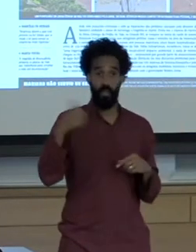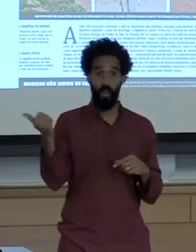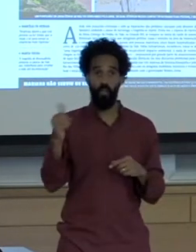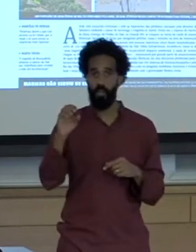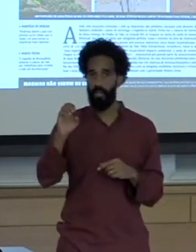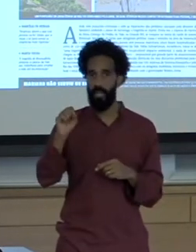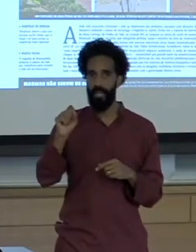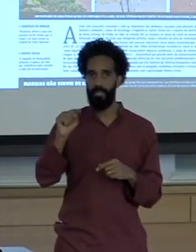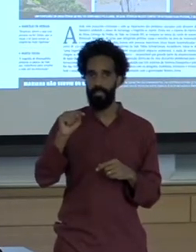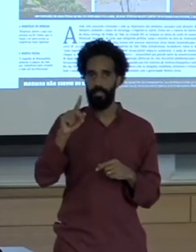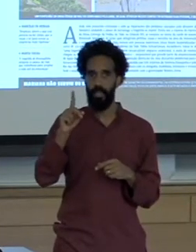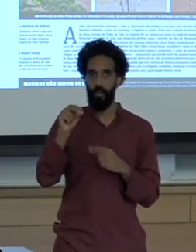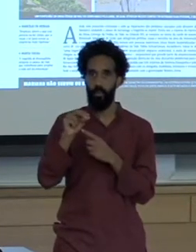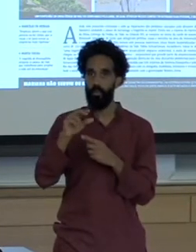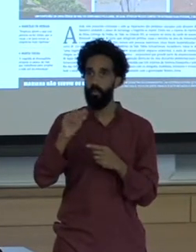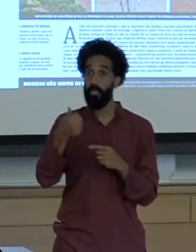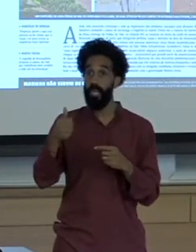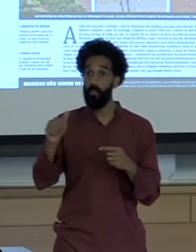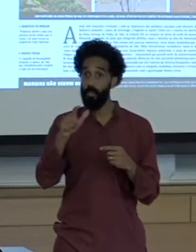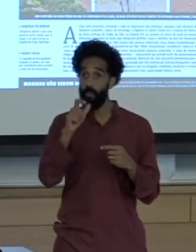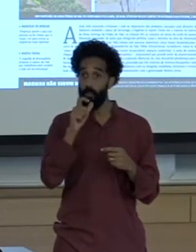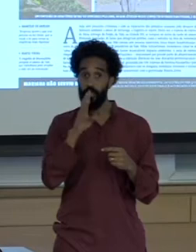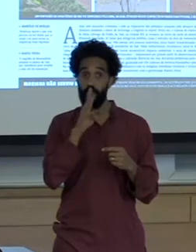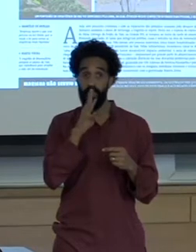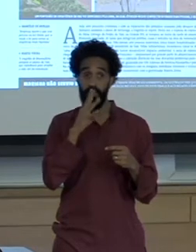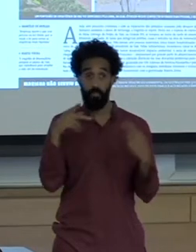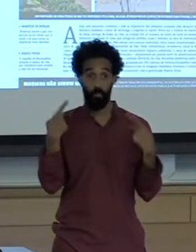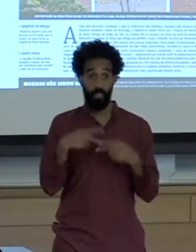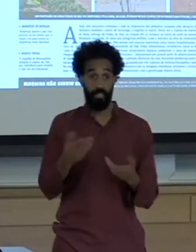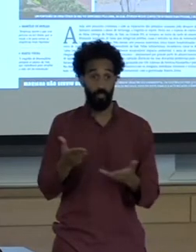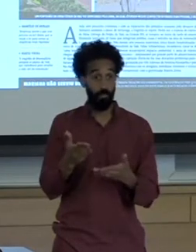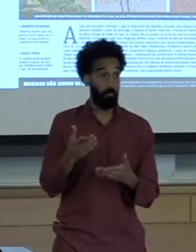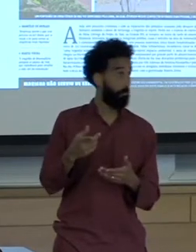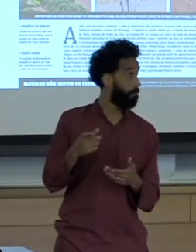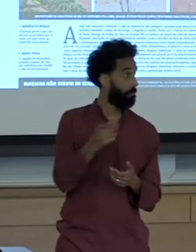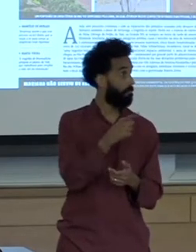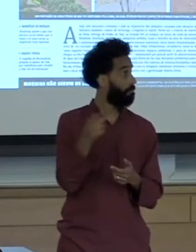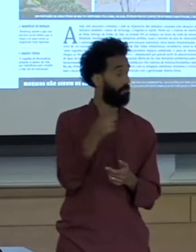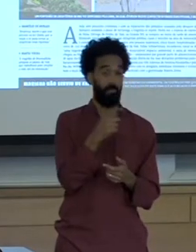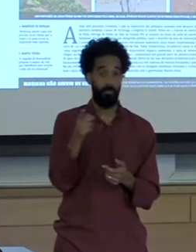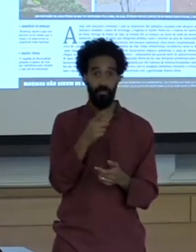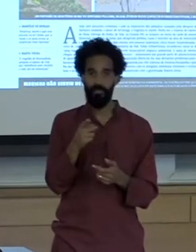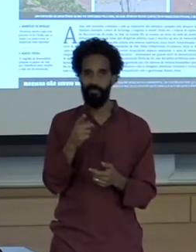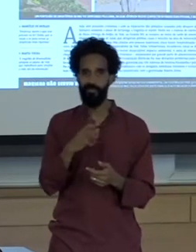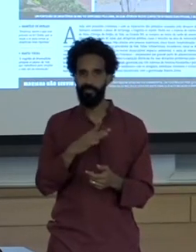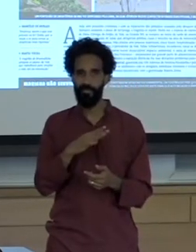Any Portuguese speakers in the crowd here so good? So the headlines read